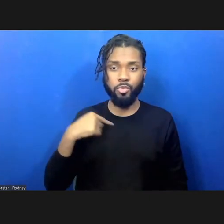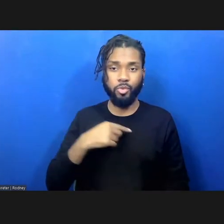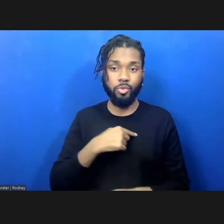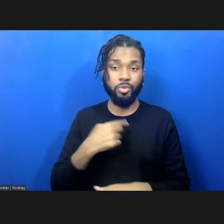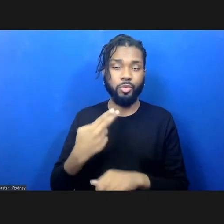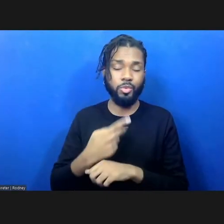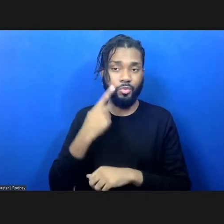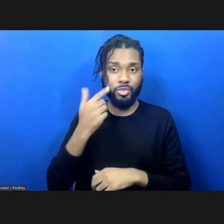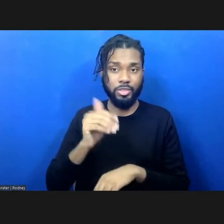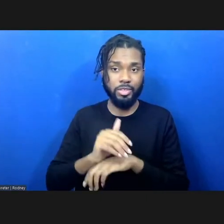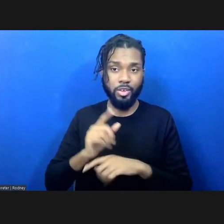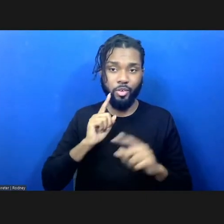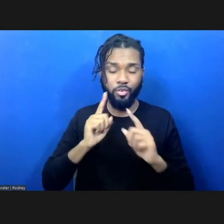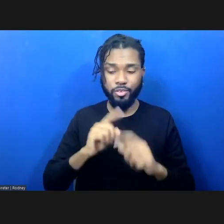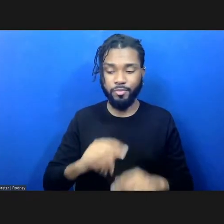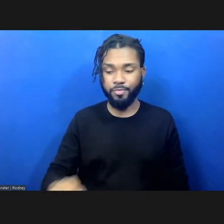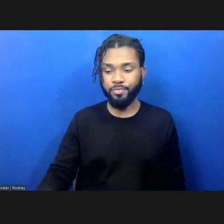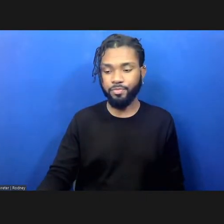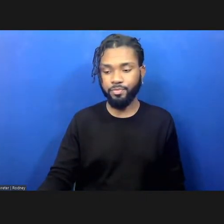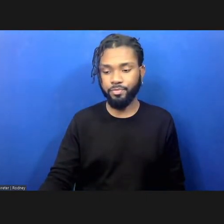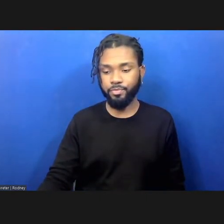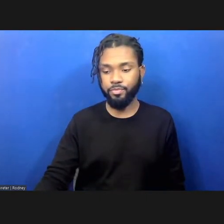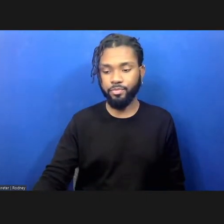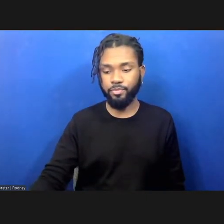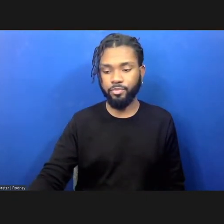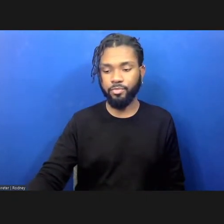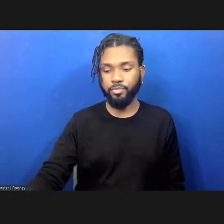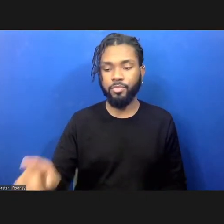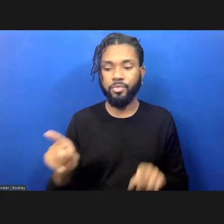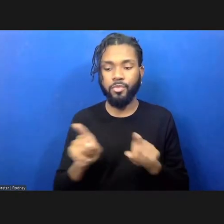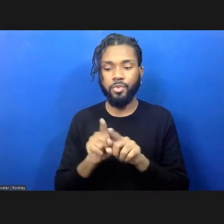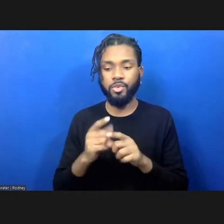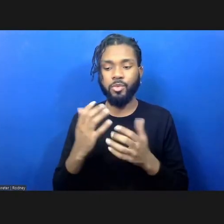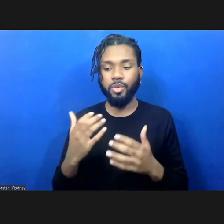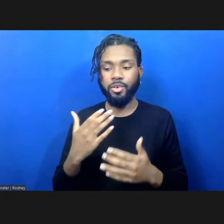I also want to thank our co-presenter for the series, Weeksville Heritage